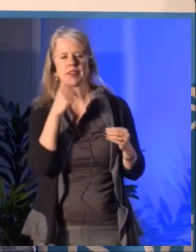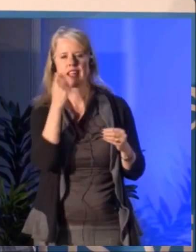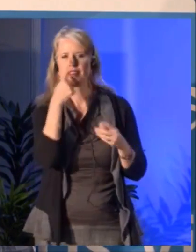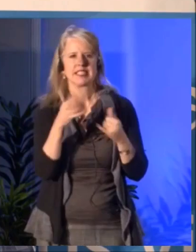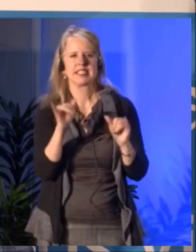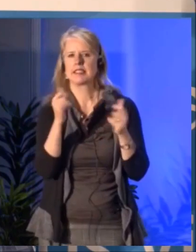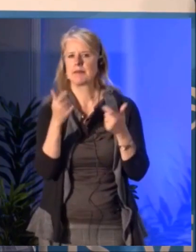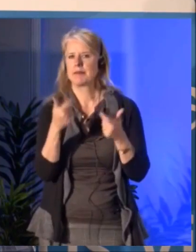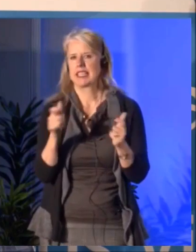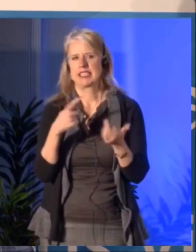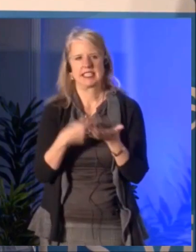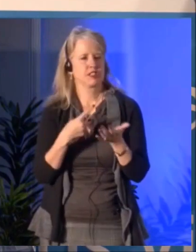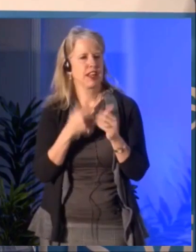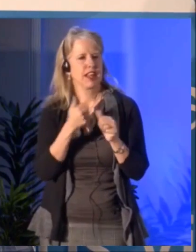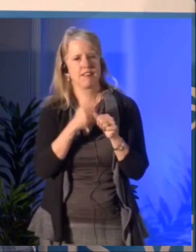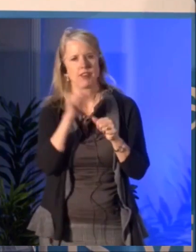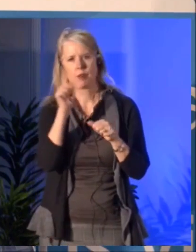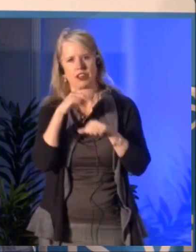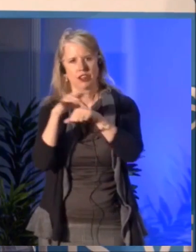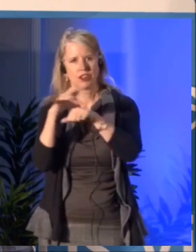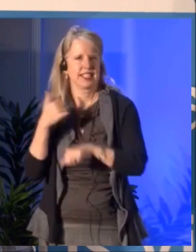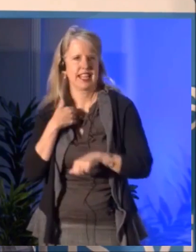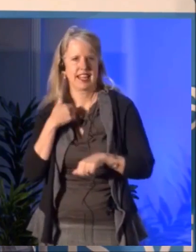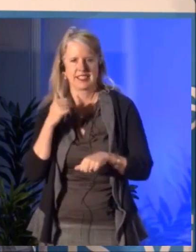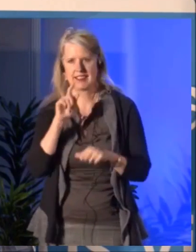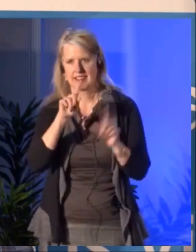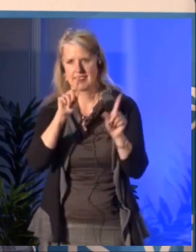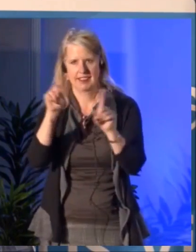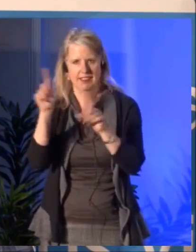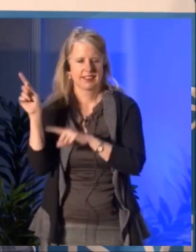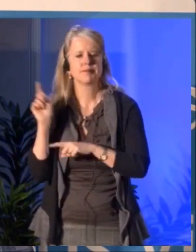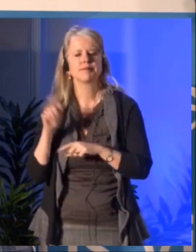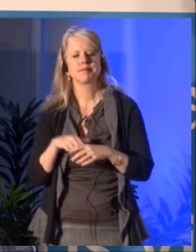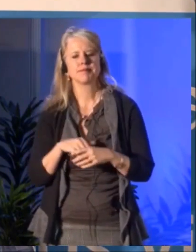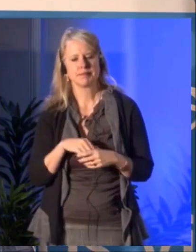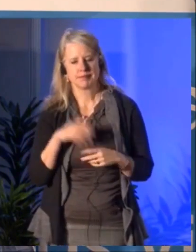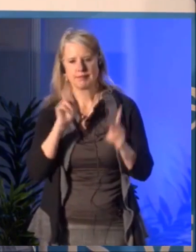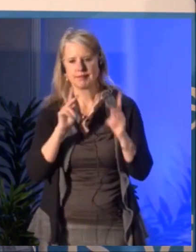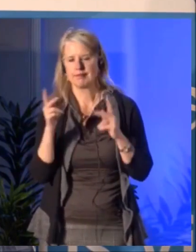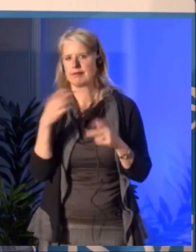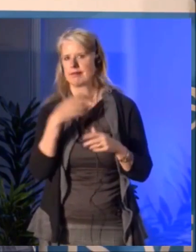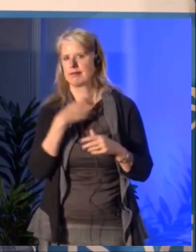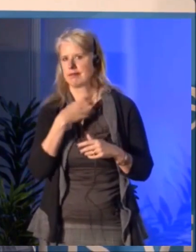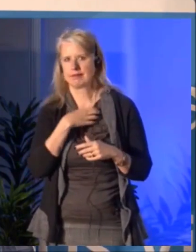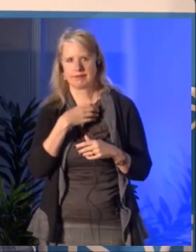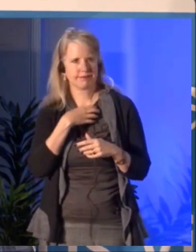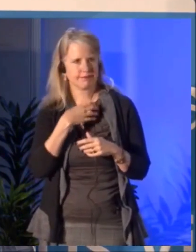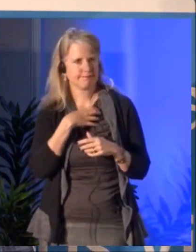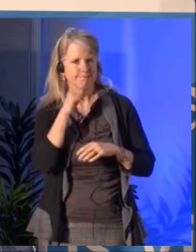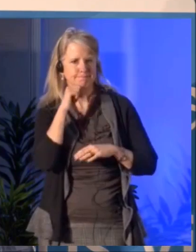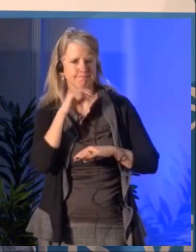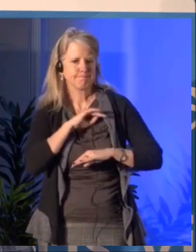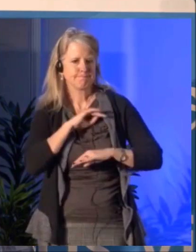I'm not sure that we are that little Canada Council in the Ottawa region if we compare us to other regions of the country.